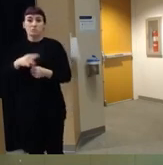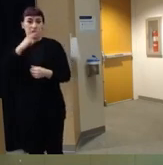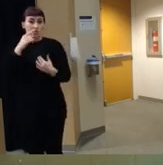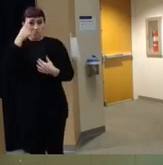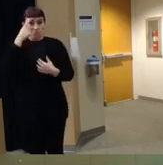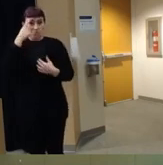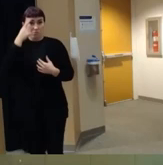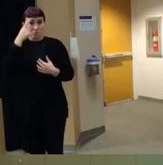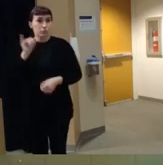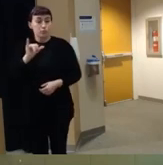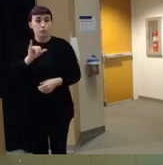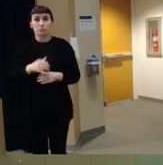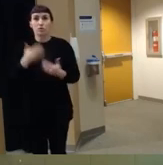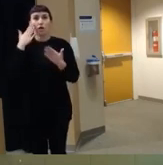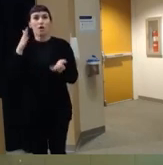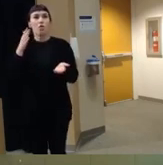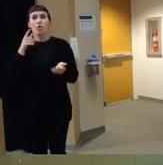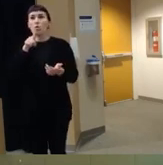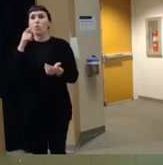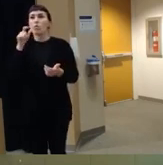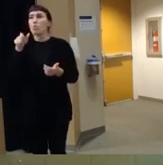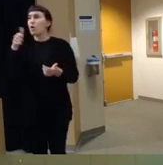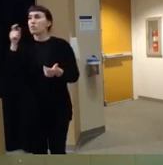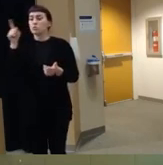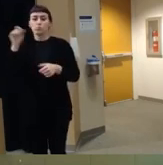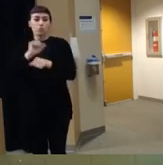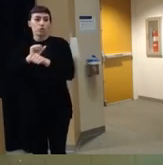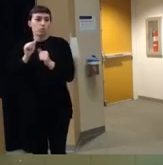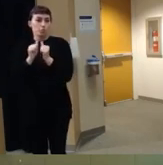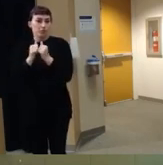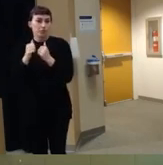don't know to what extent the rest of us who work with adults do routinely but I probably should